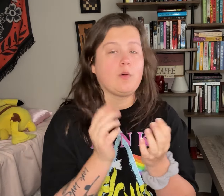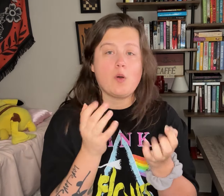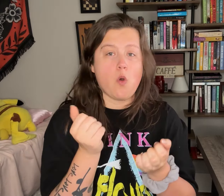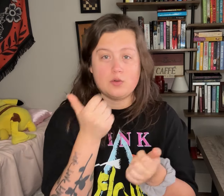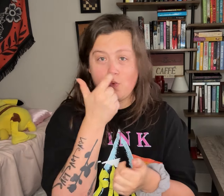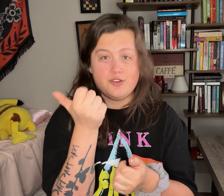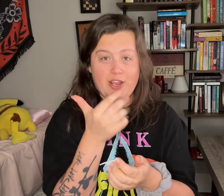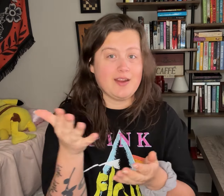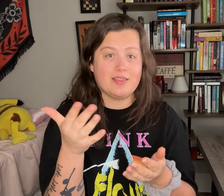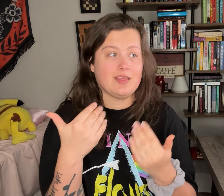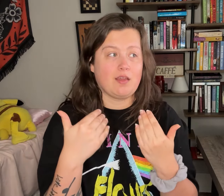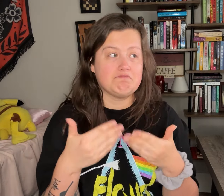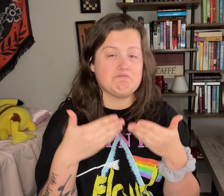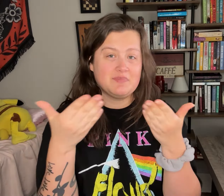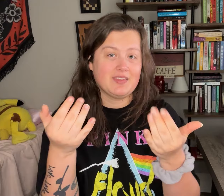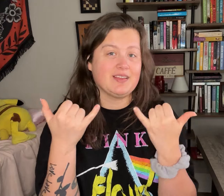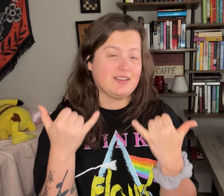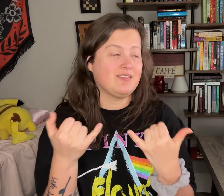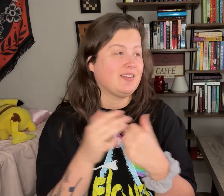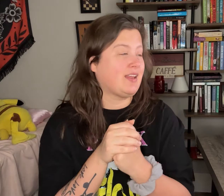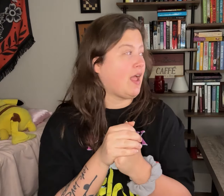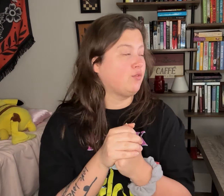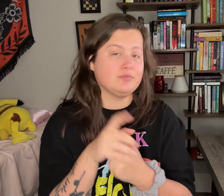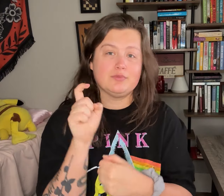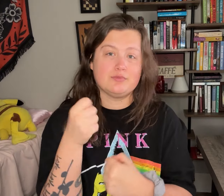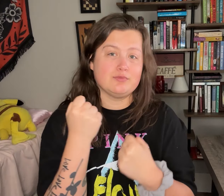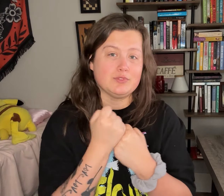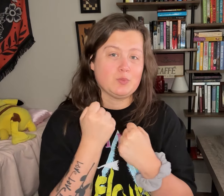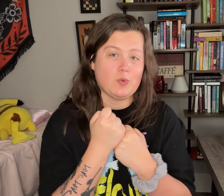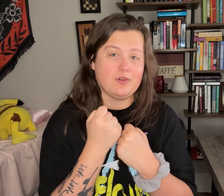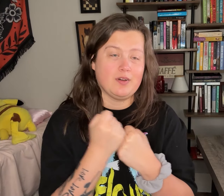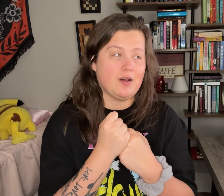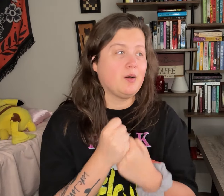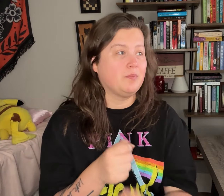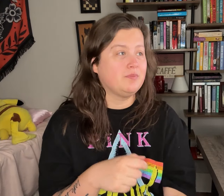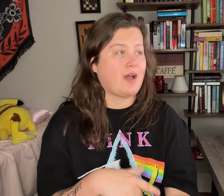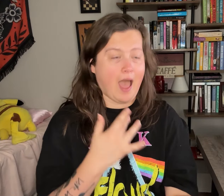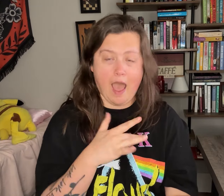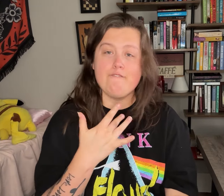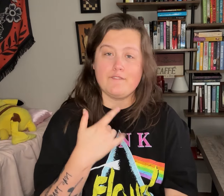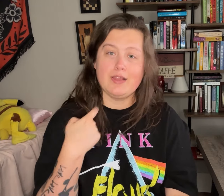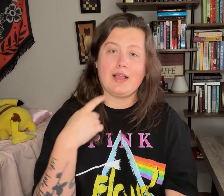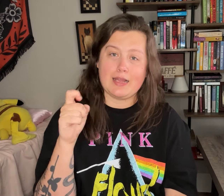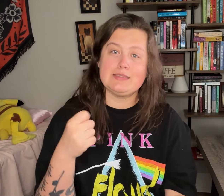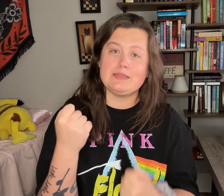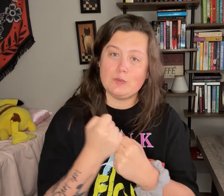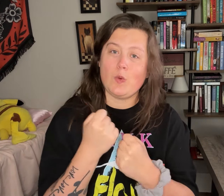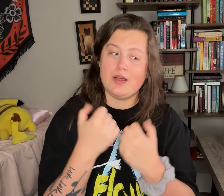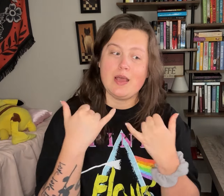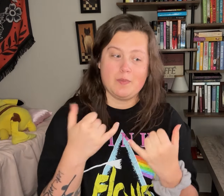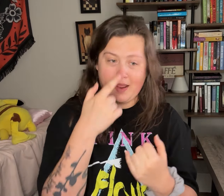I want to watch their releases. I definitely feel like I have to support them.